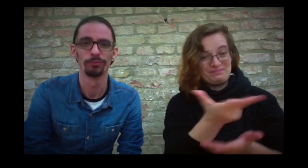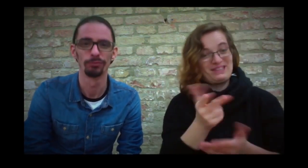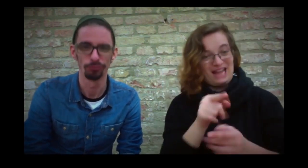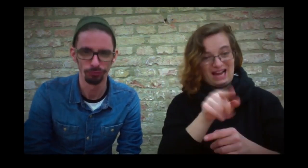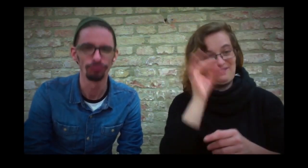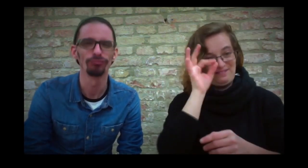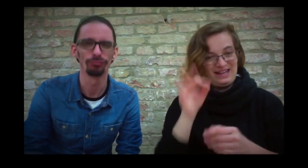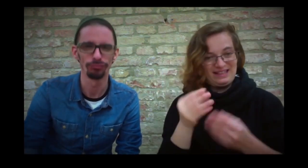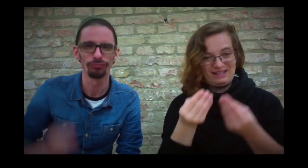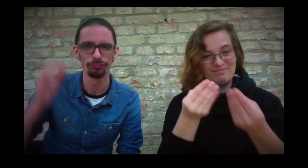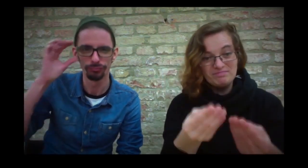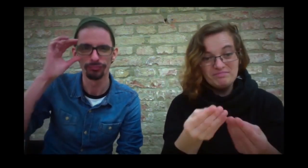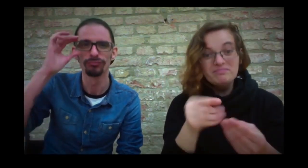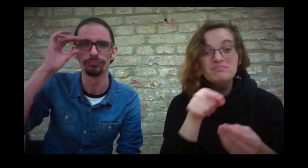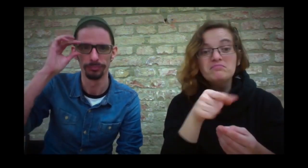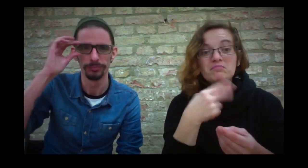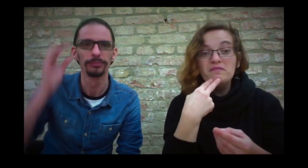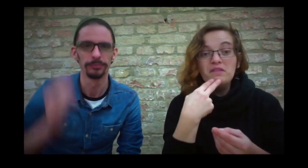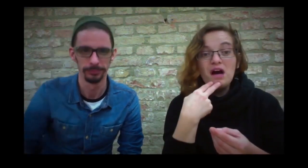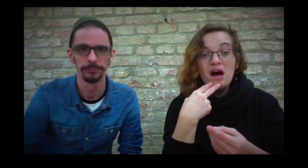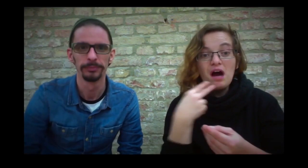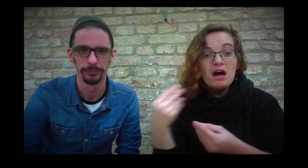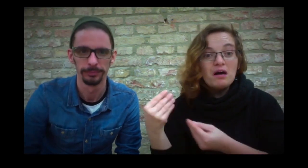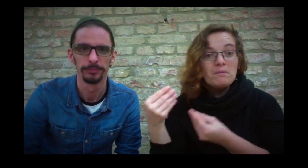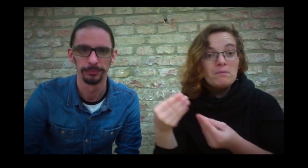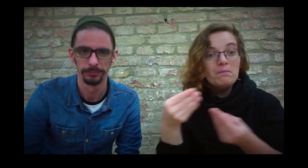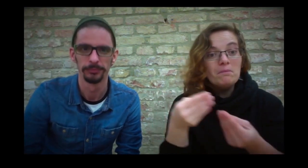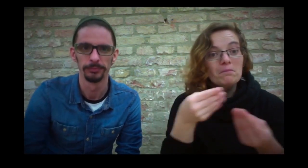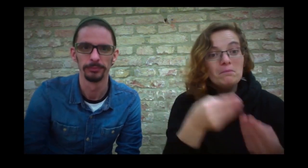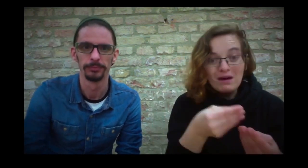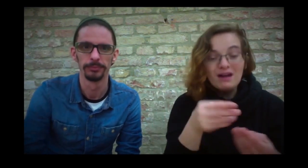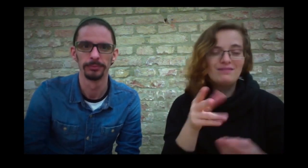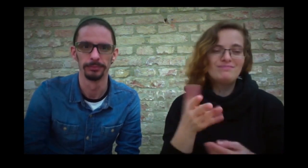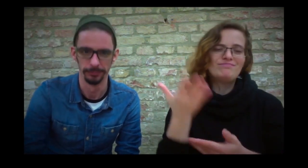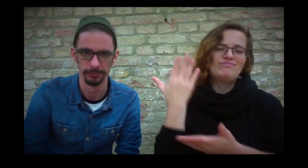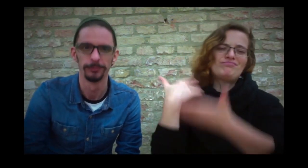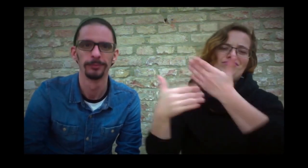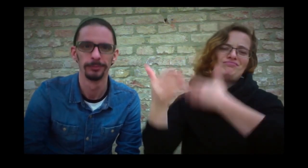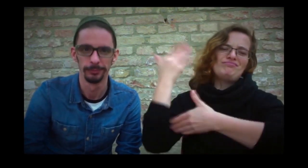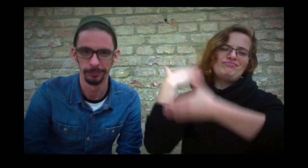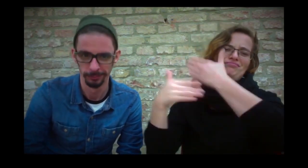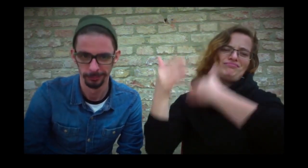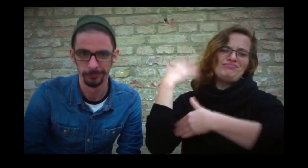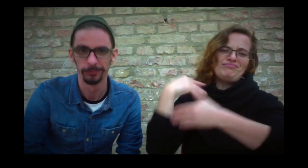The three sisters receive these magical powers. But where does these magical powers come from?